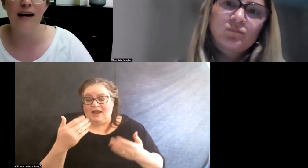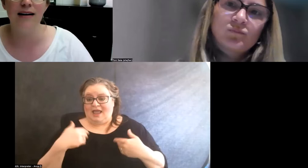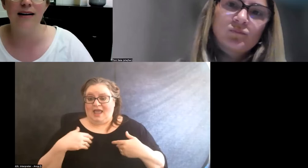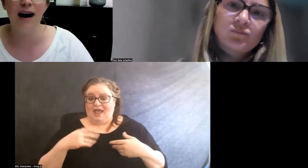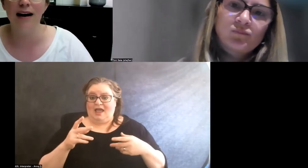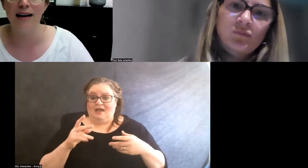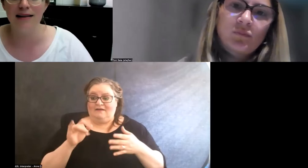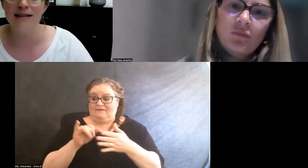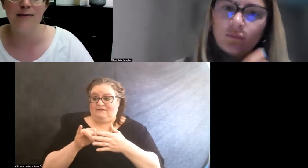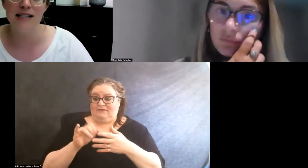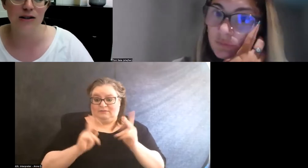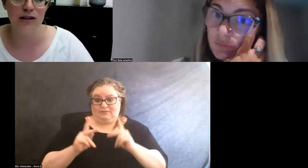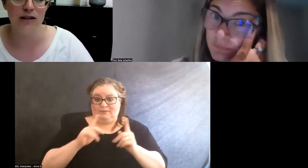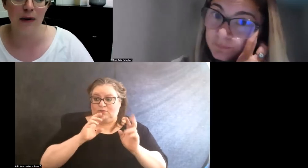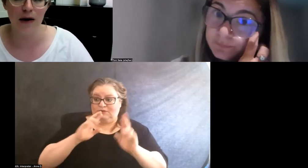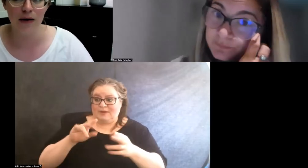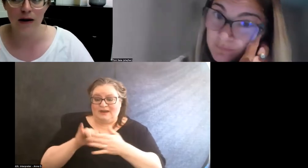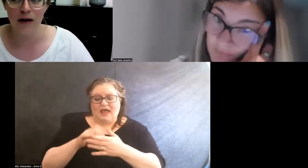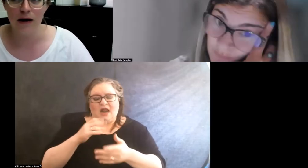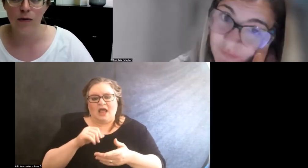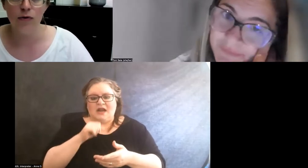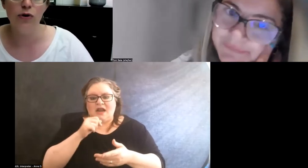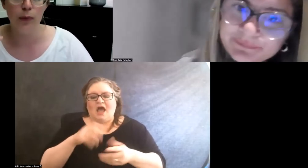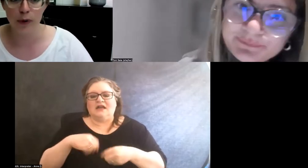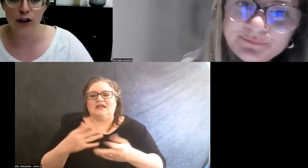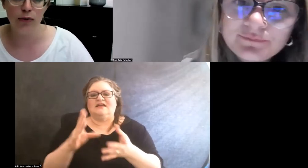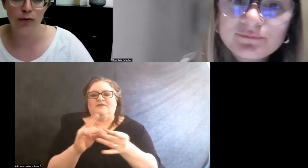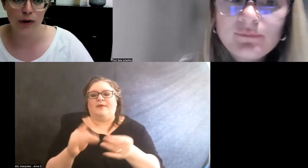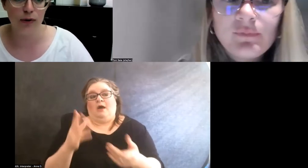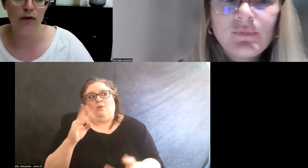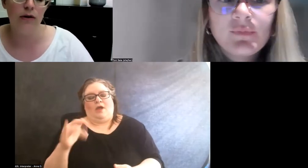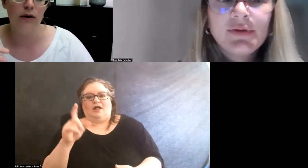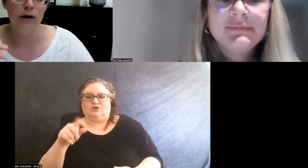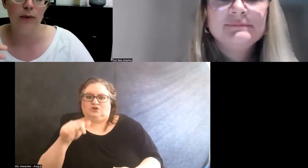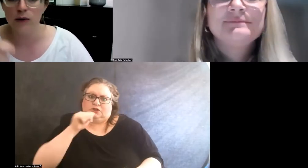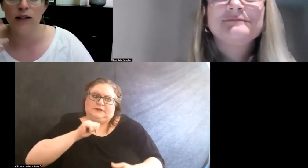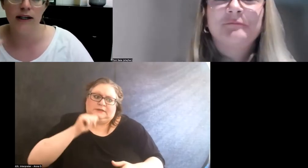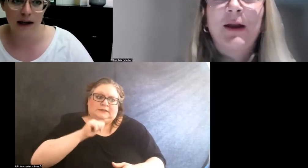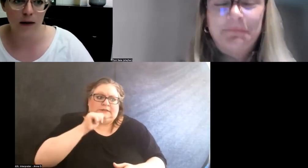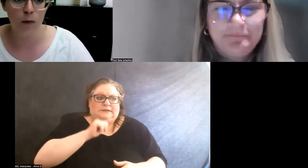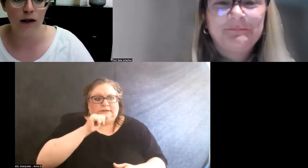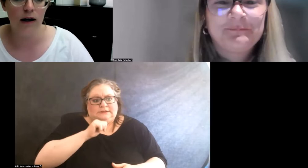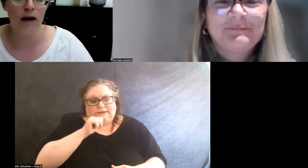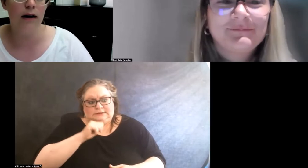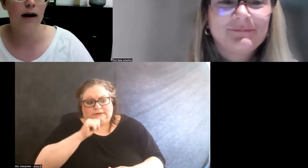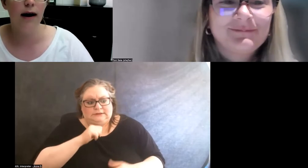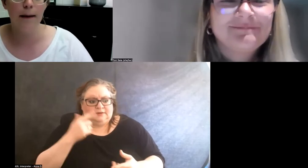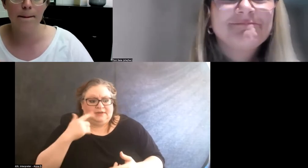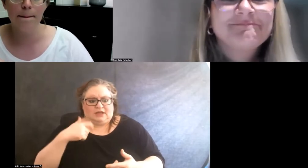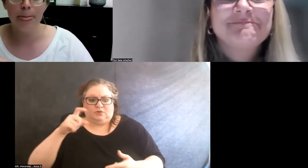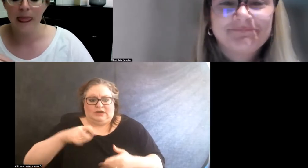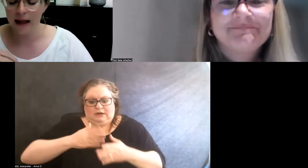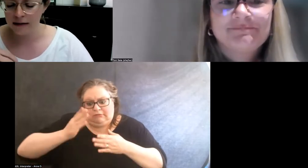and not get these messages about you should push through because we need to get the work done.